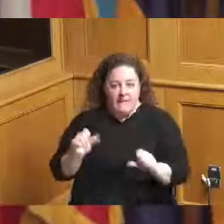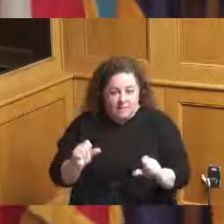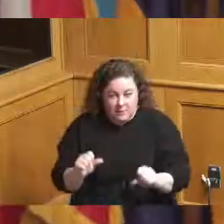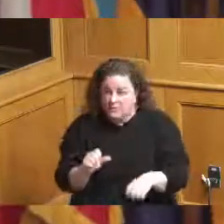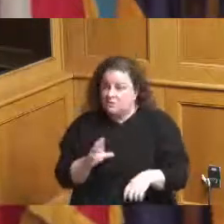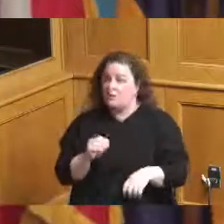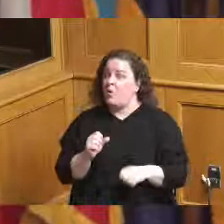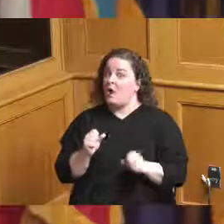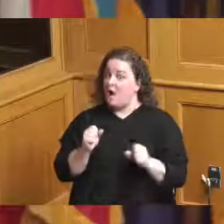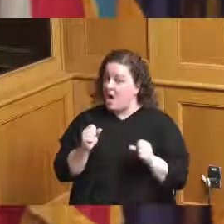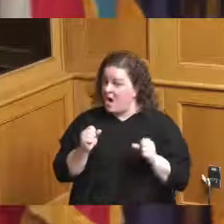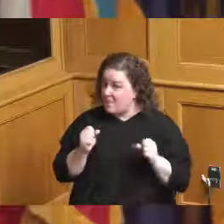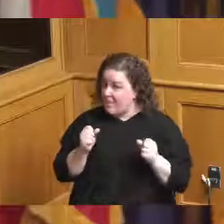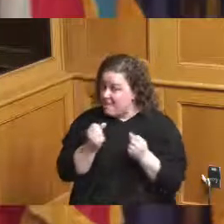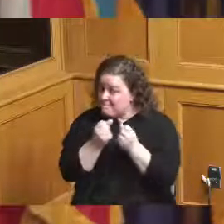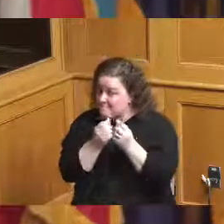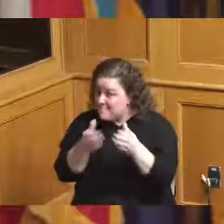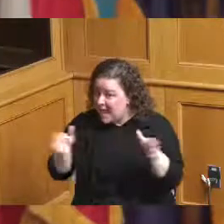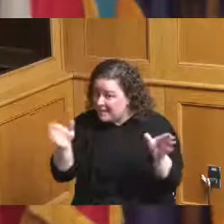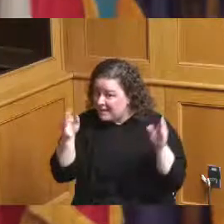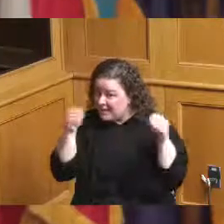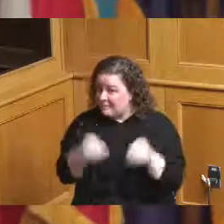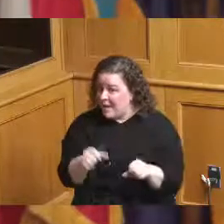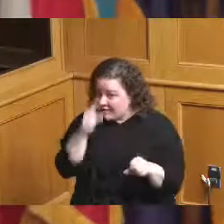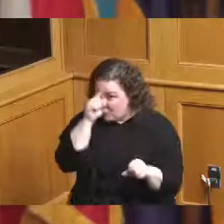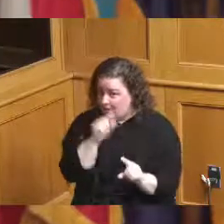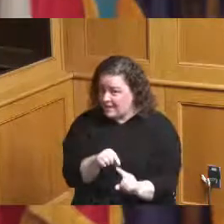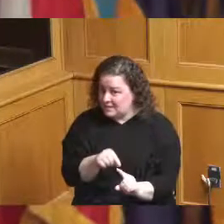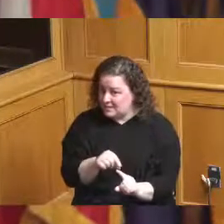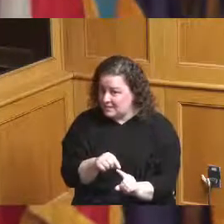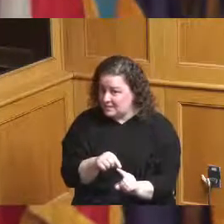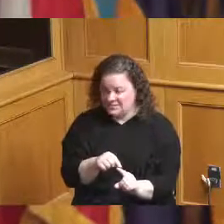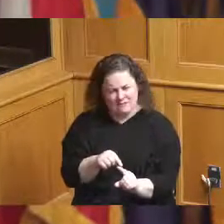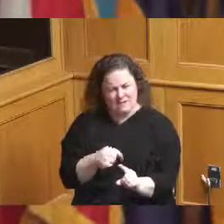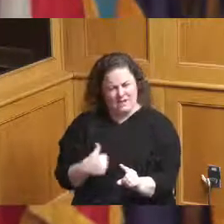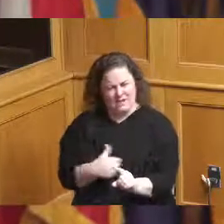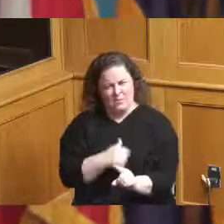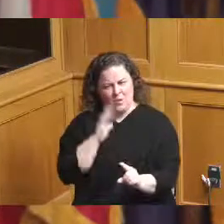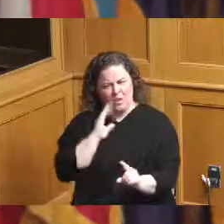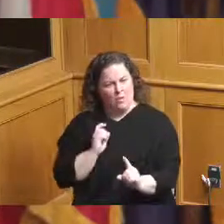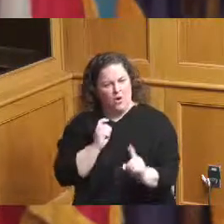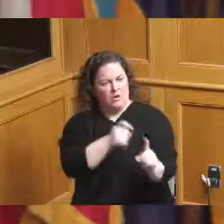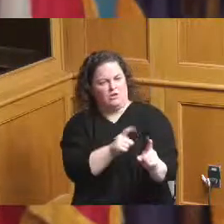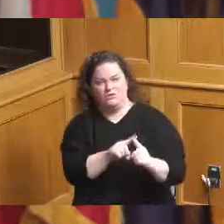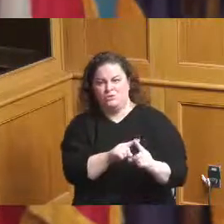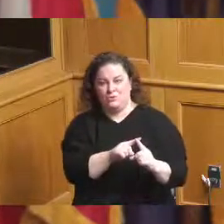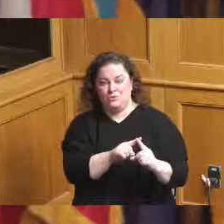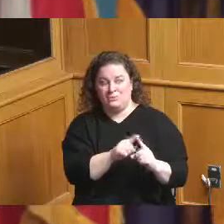for by the public money and we're going to turn it over to a non-elected entity with all due respect